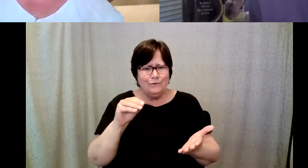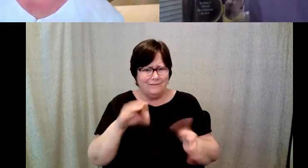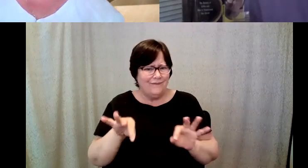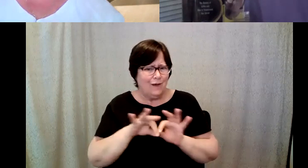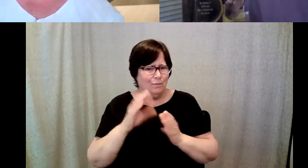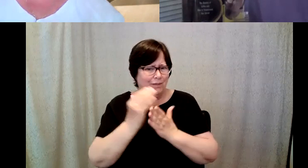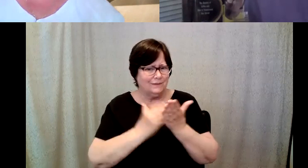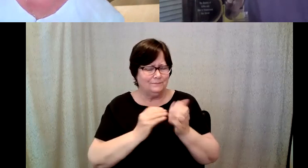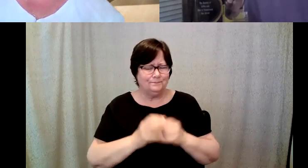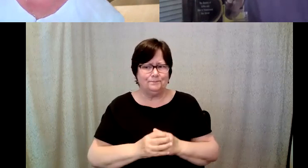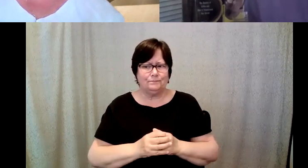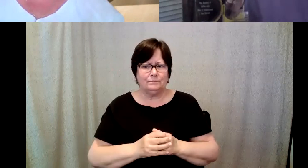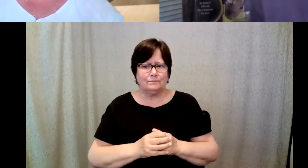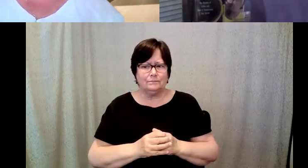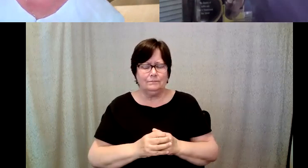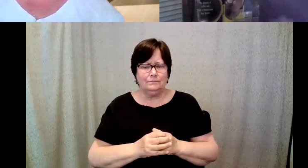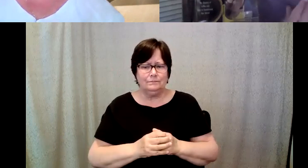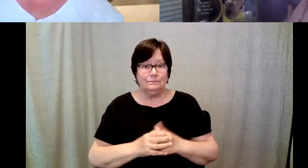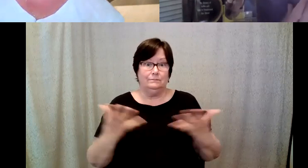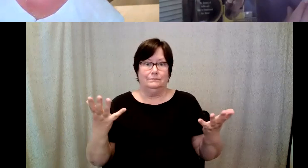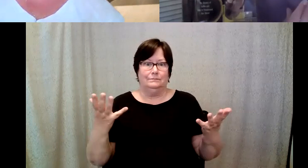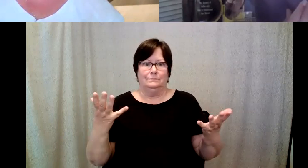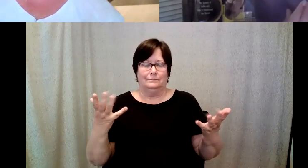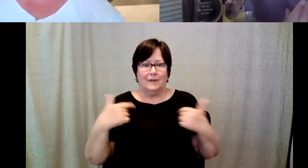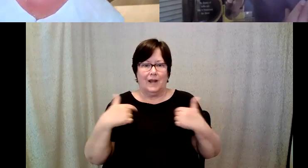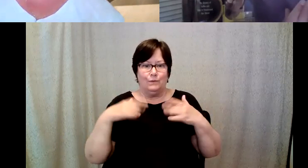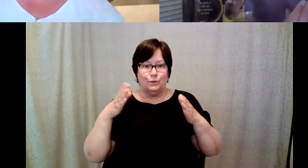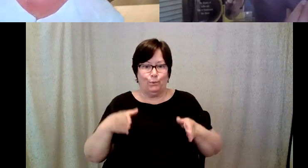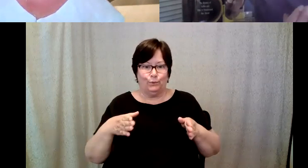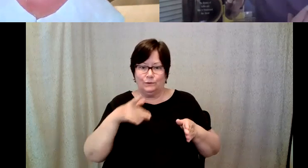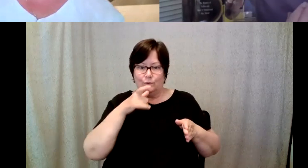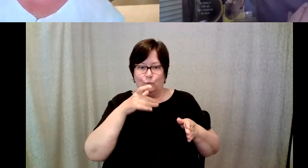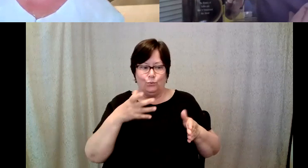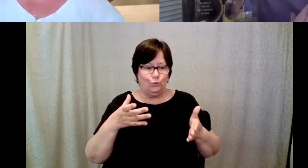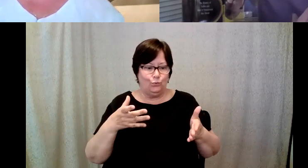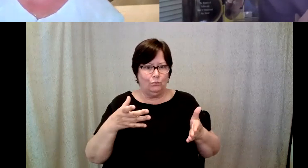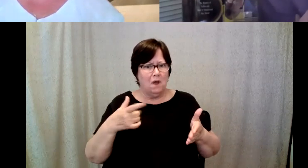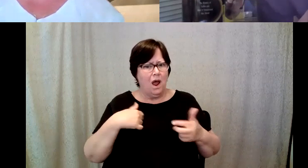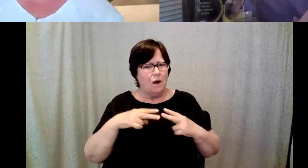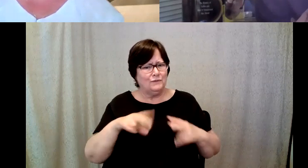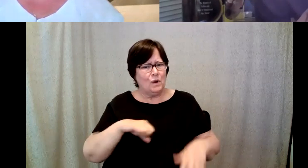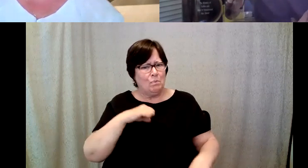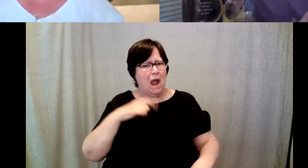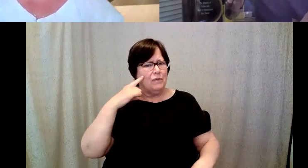D. Major Cohen: Here I was someone who prided himself on thinking that I could make things